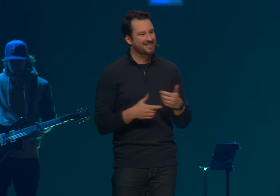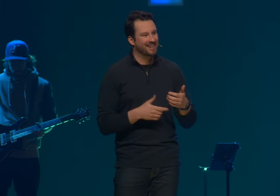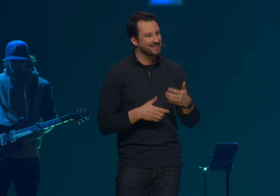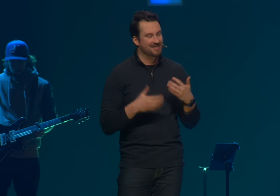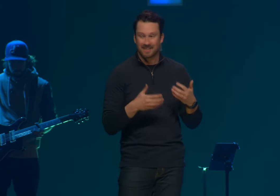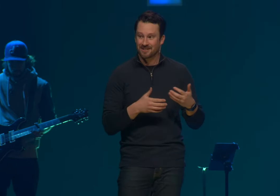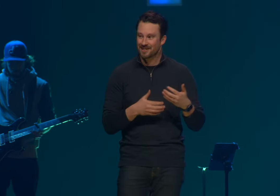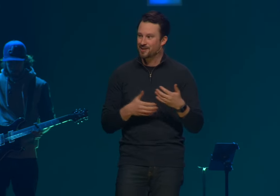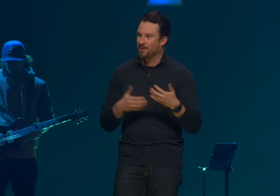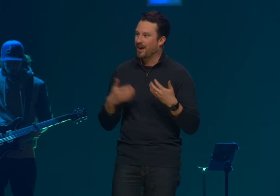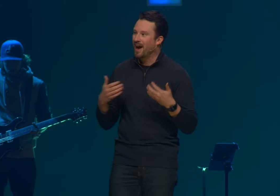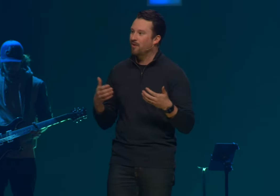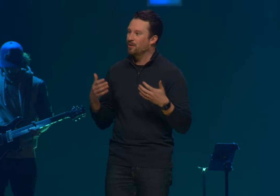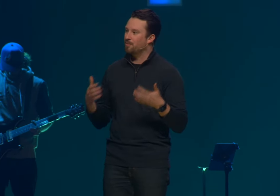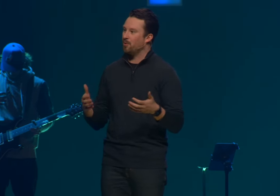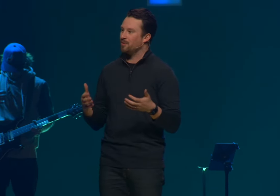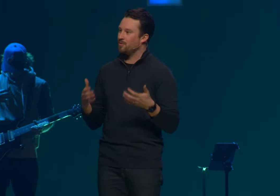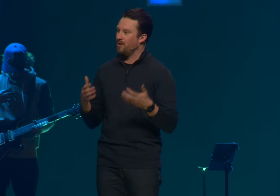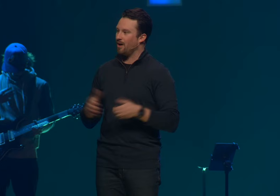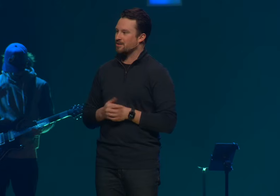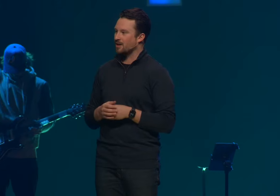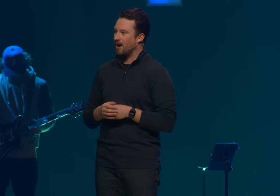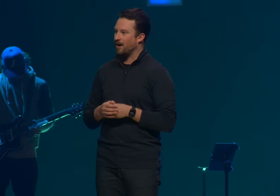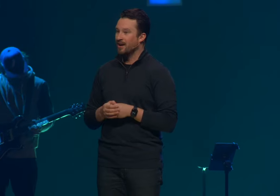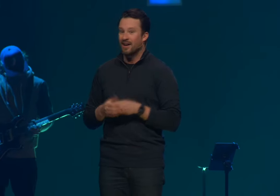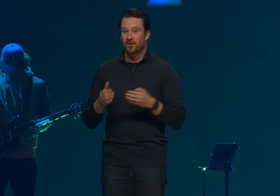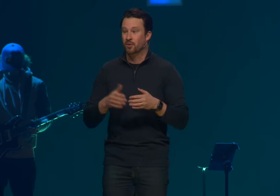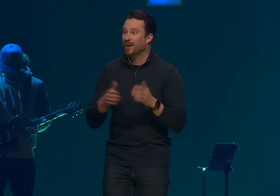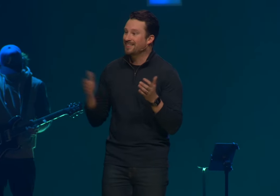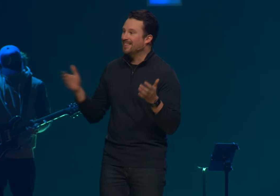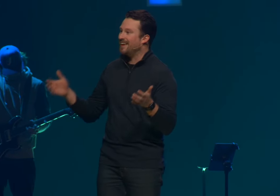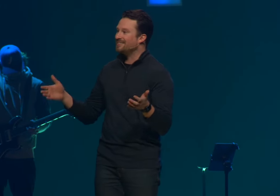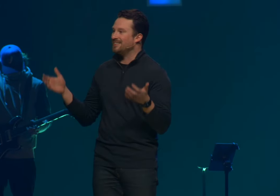It says tells us about how important we are to God, the great lengths